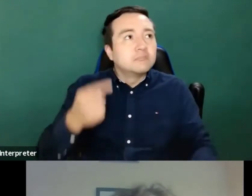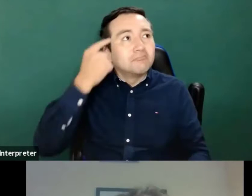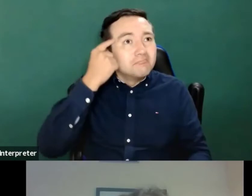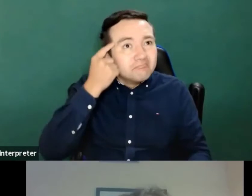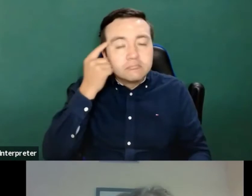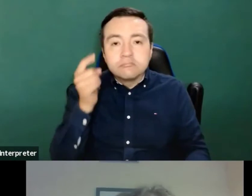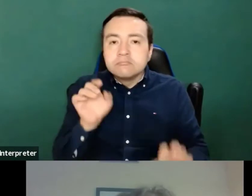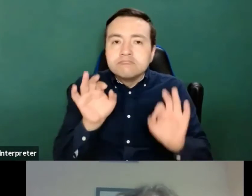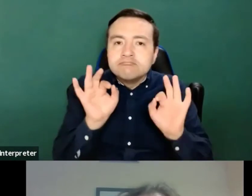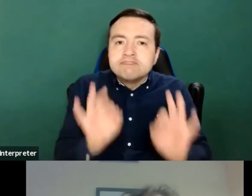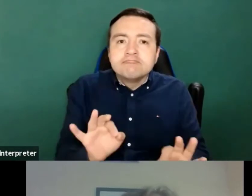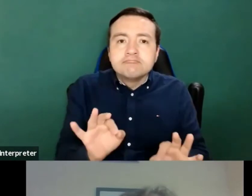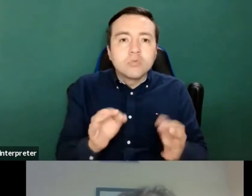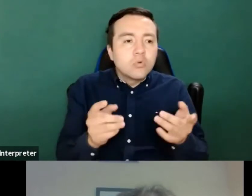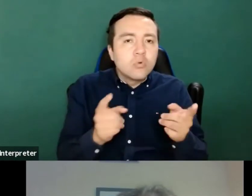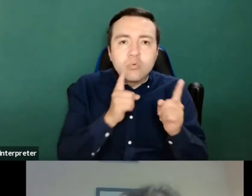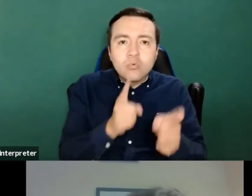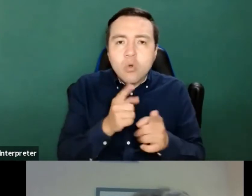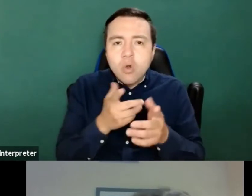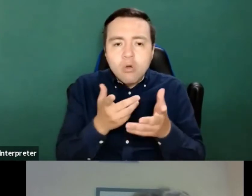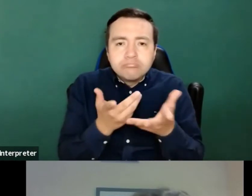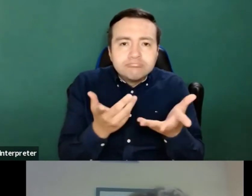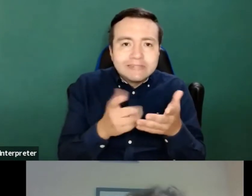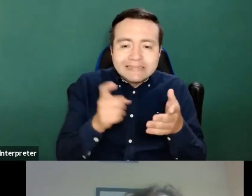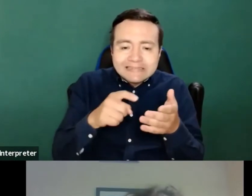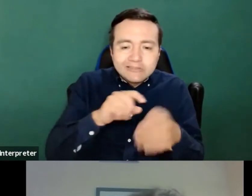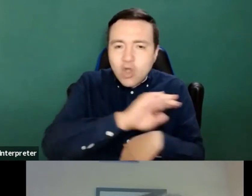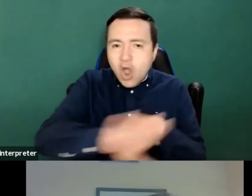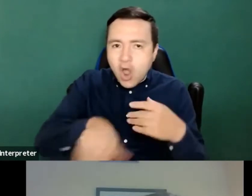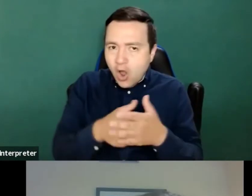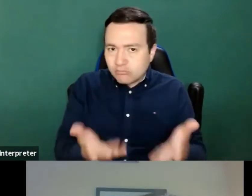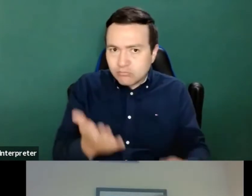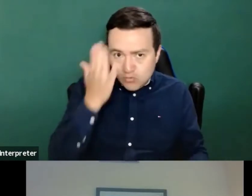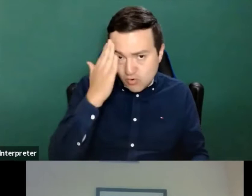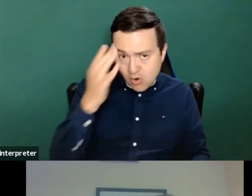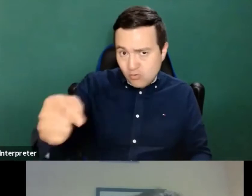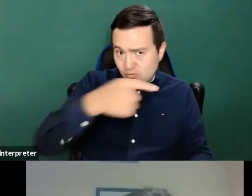And we all know this, don't wait. I know this is going to the point.